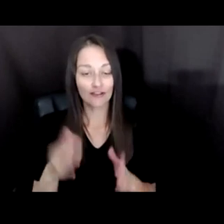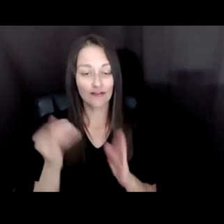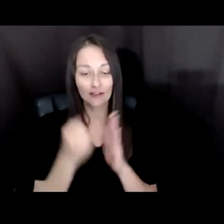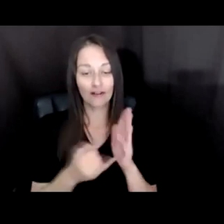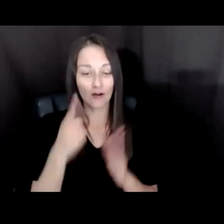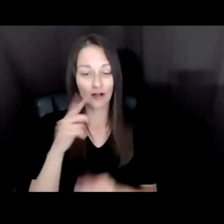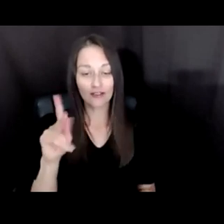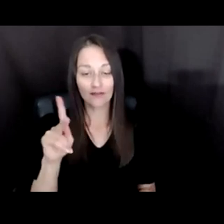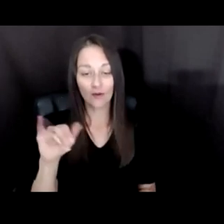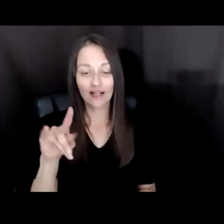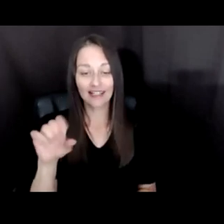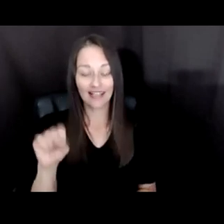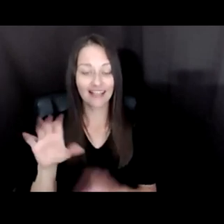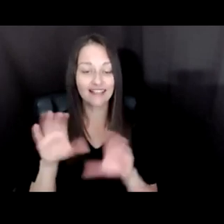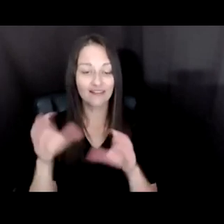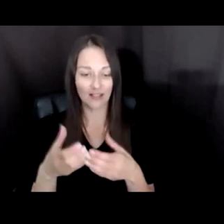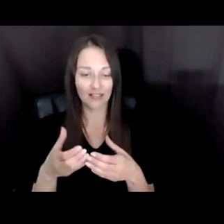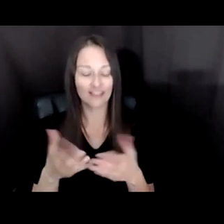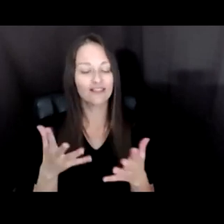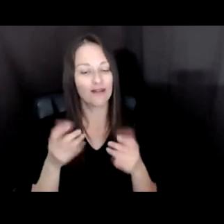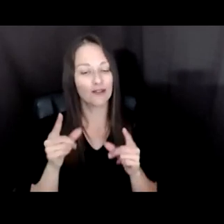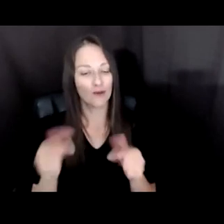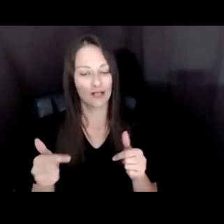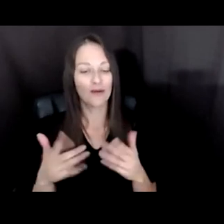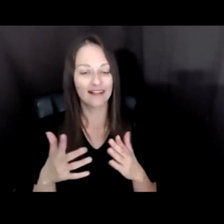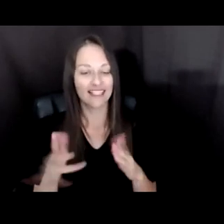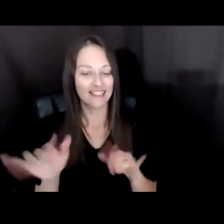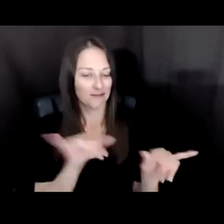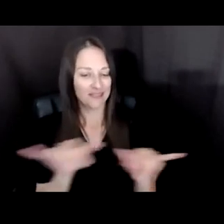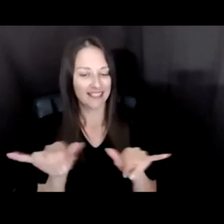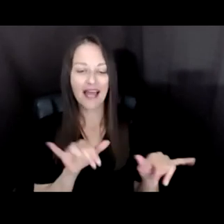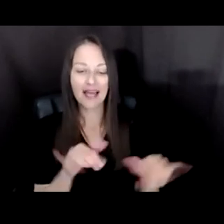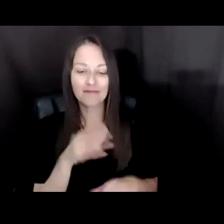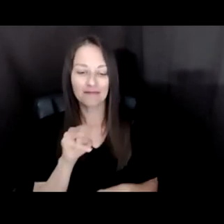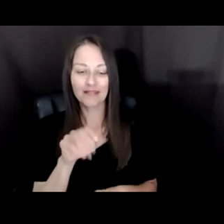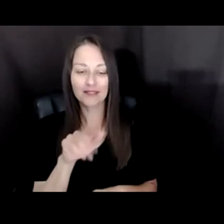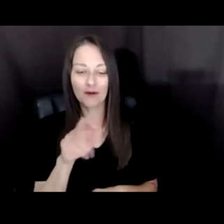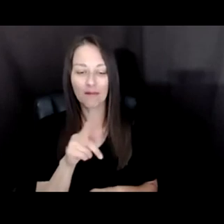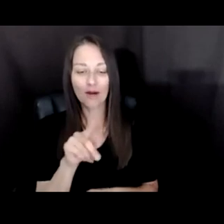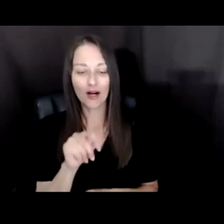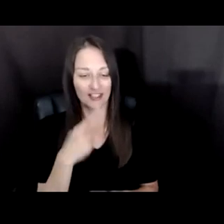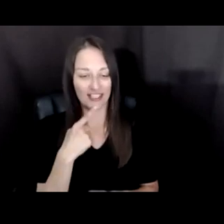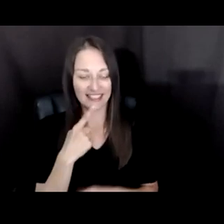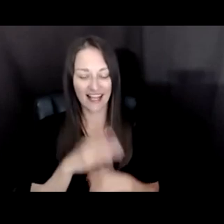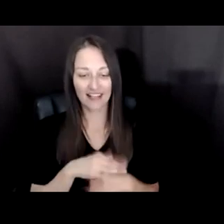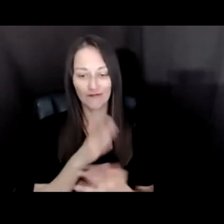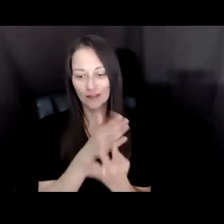ECHO MARGARET'S COMMENTS. YOU KNOW, ACROSS ALL ARTISTIC DISCIPLINES TECHNOLOGY WE KNOW PLAYS A